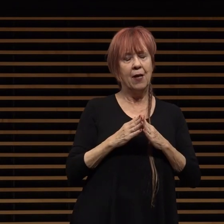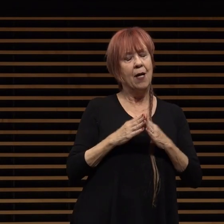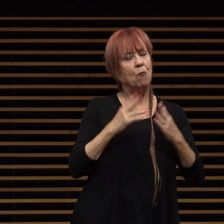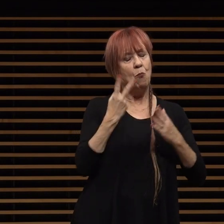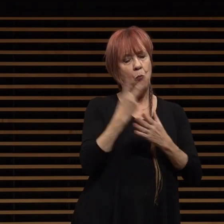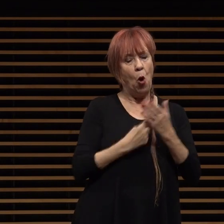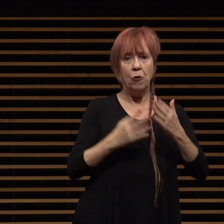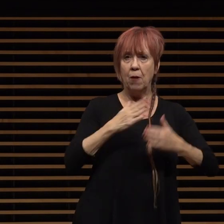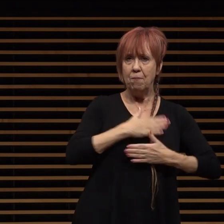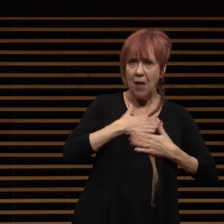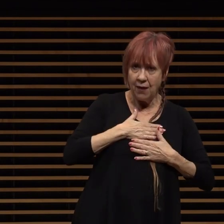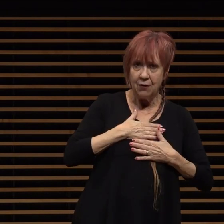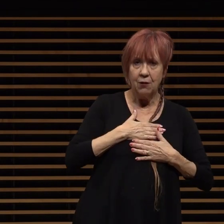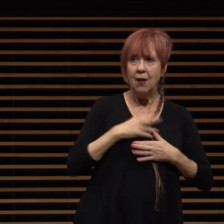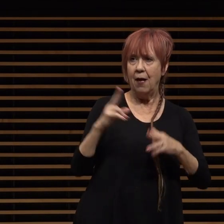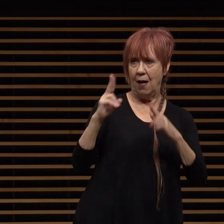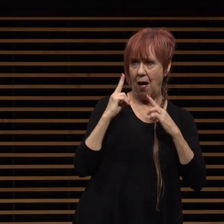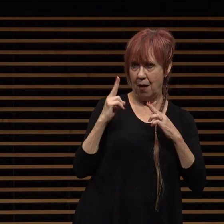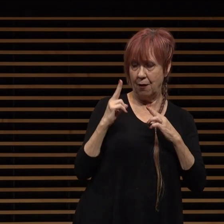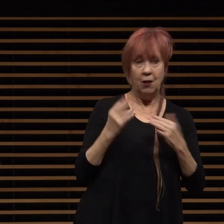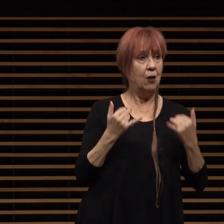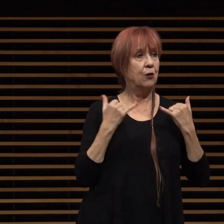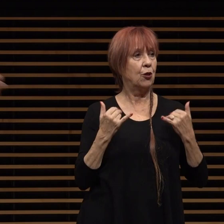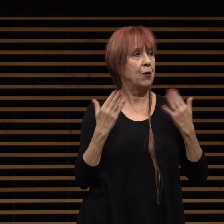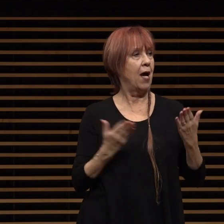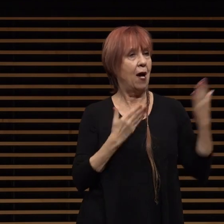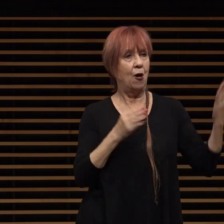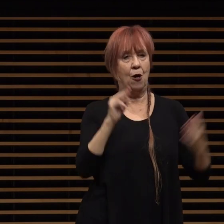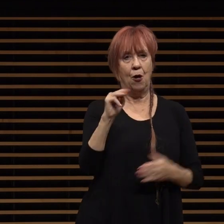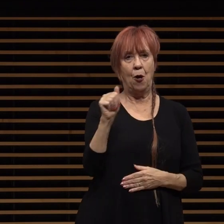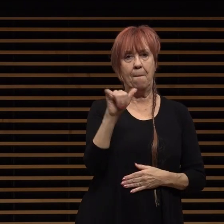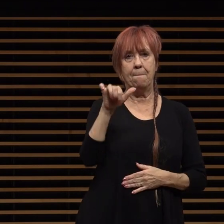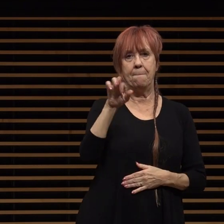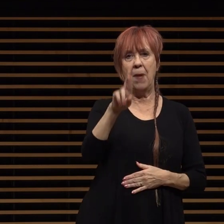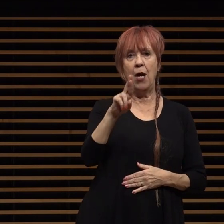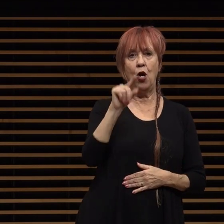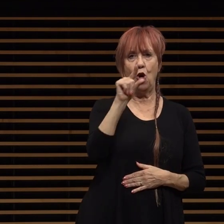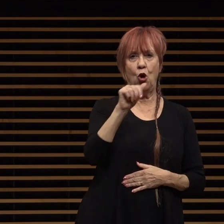so with that i'd like to turn over to